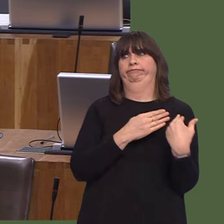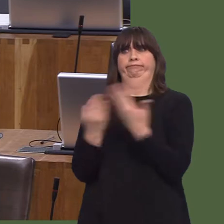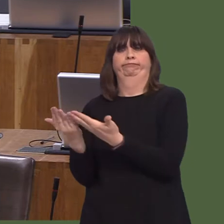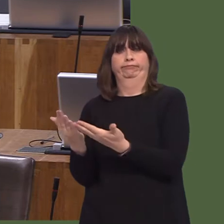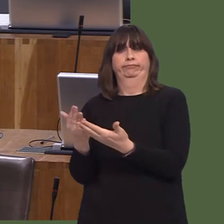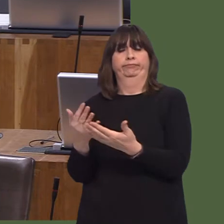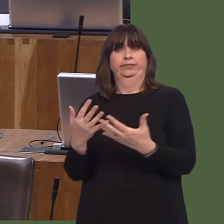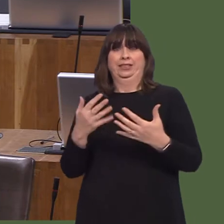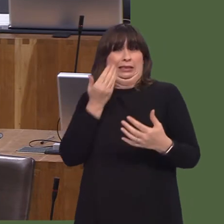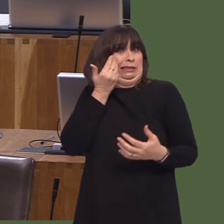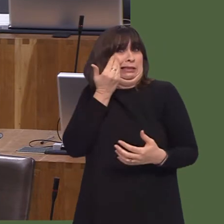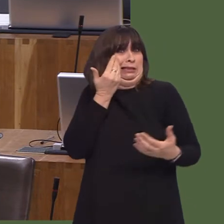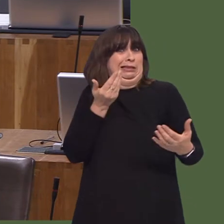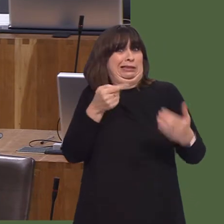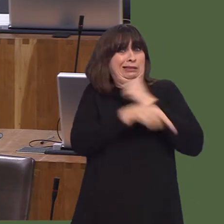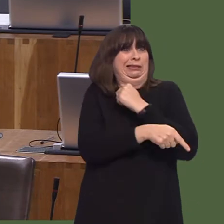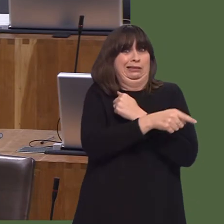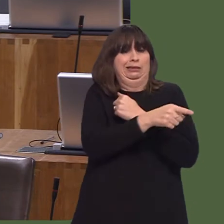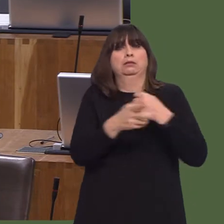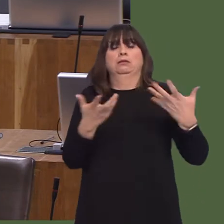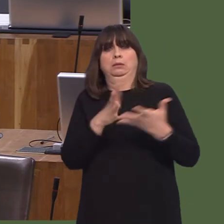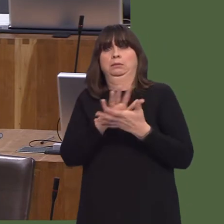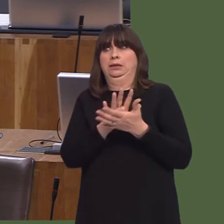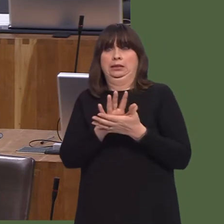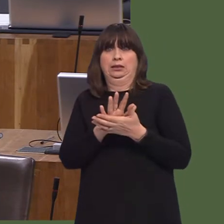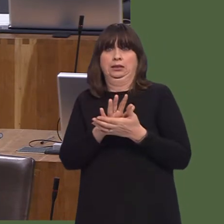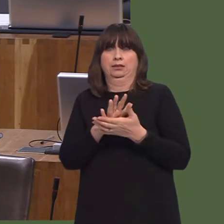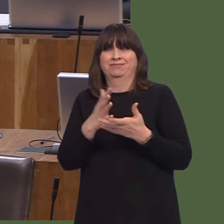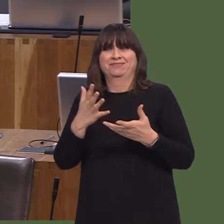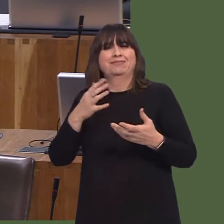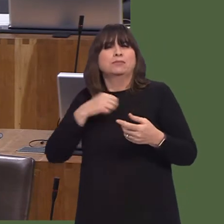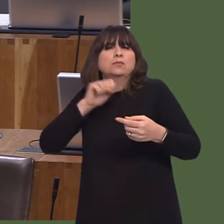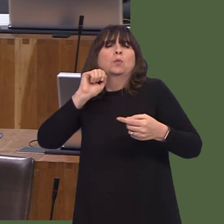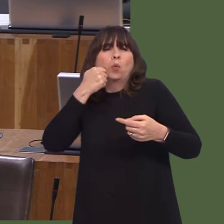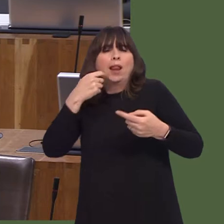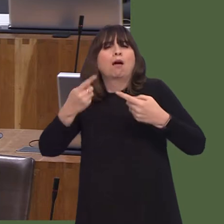It seems to me that quite often, in some businessesónot all, of course, and not even mostóbonus payments